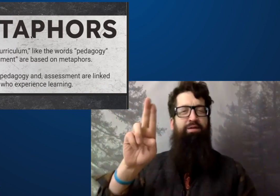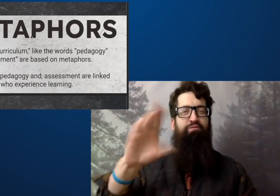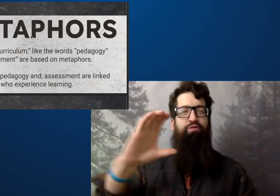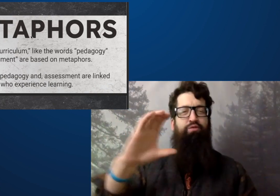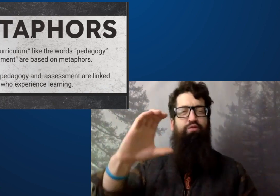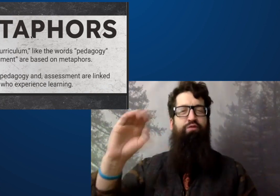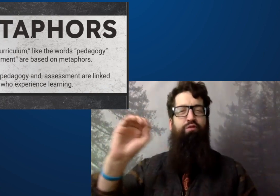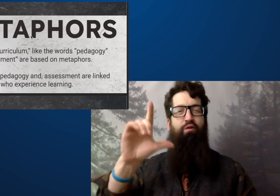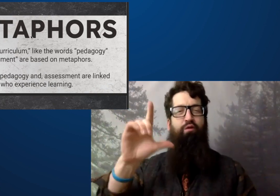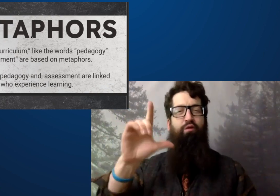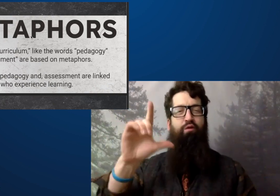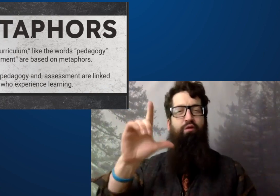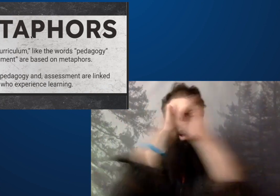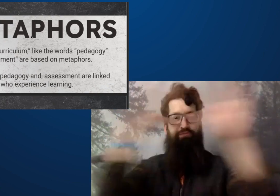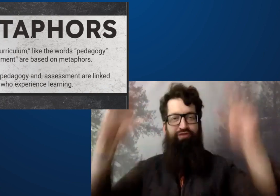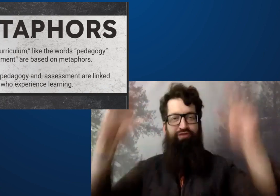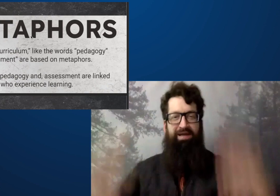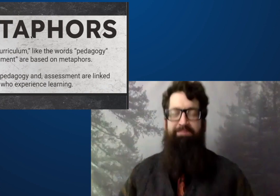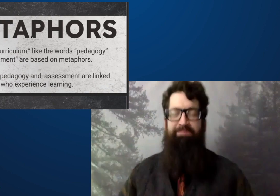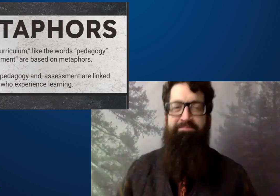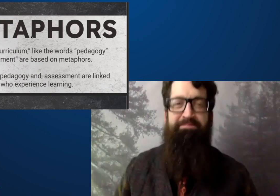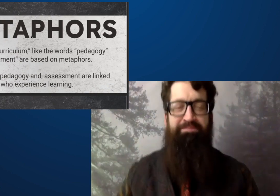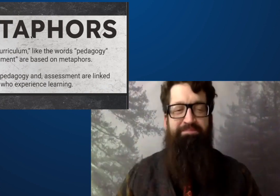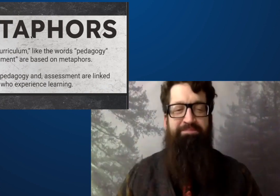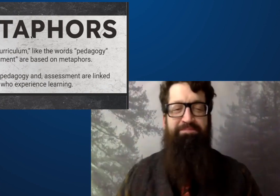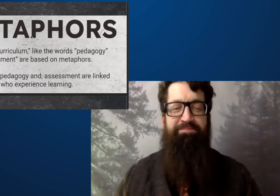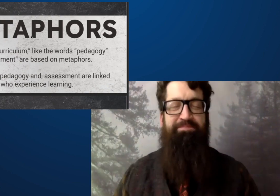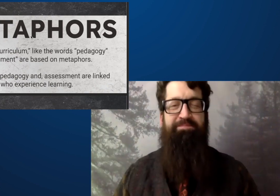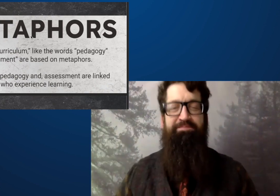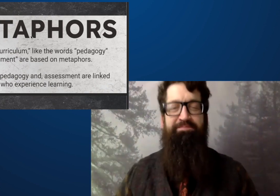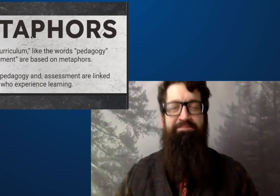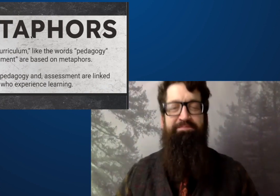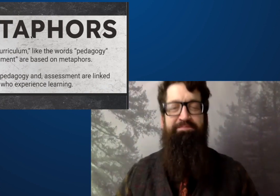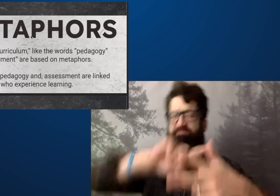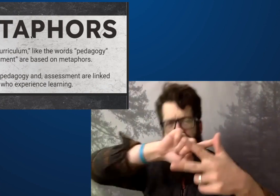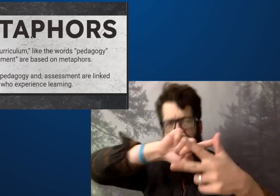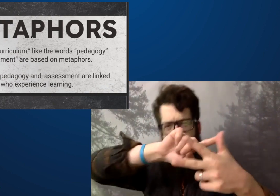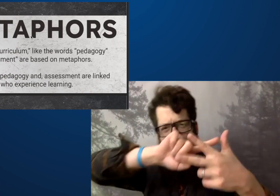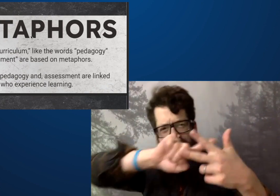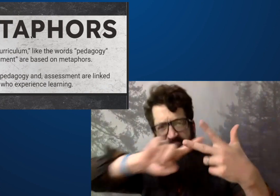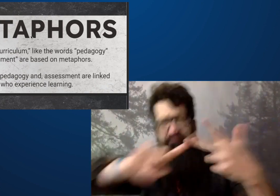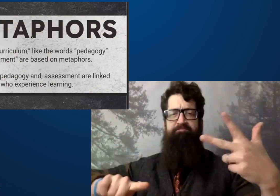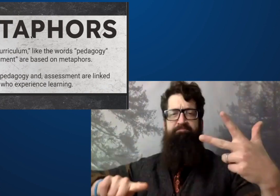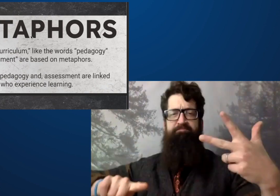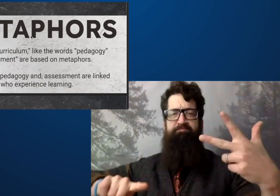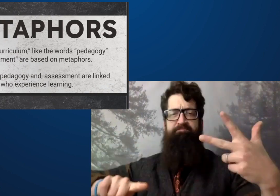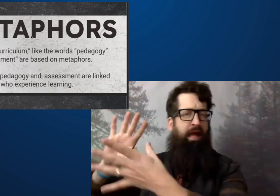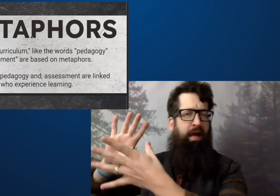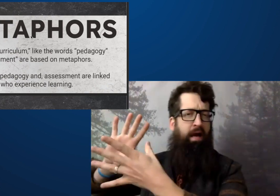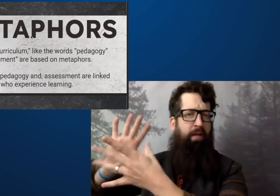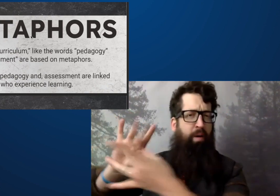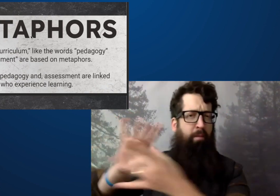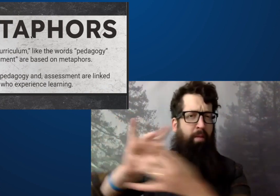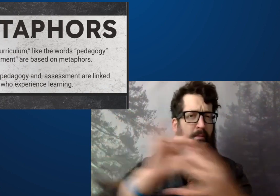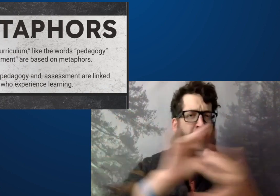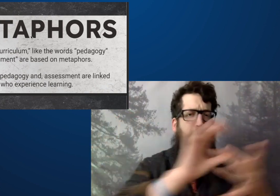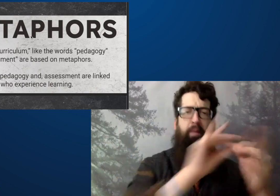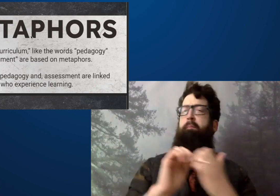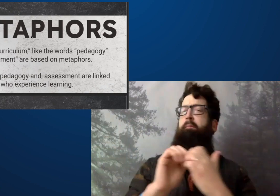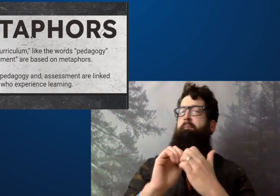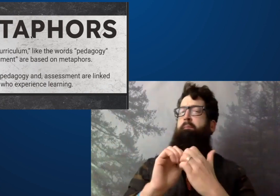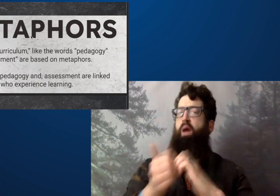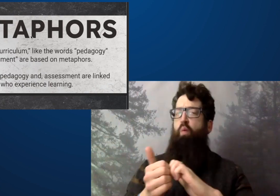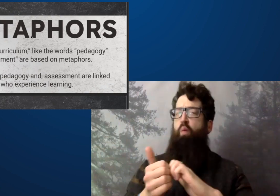It's a very interesting visual word connection.